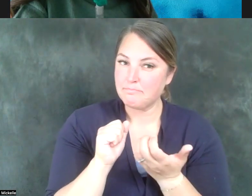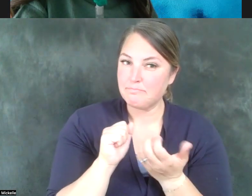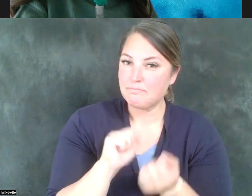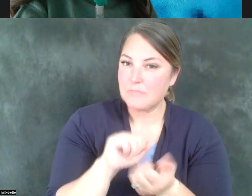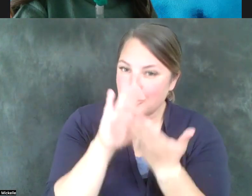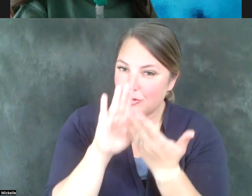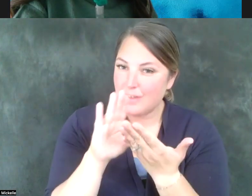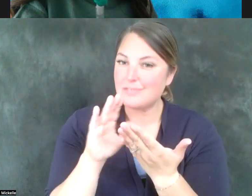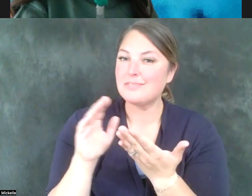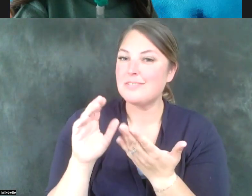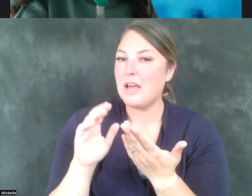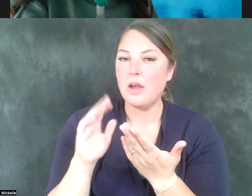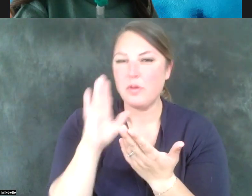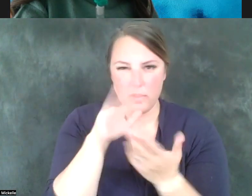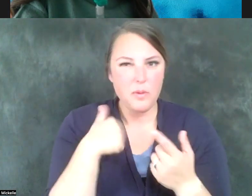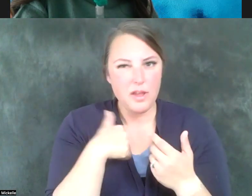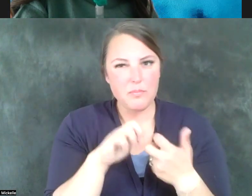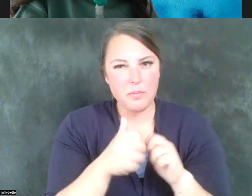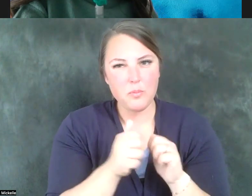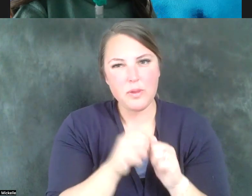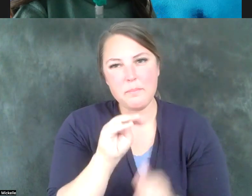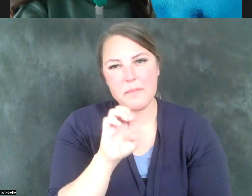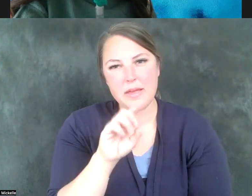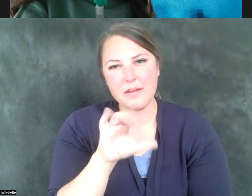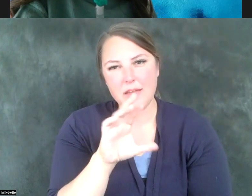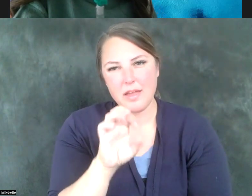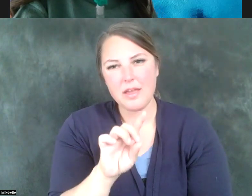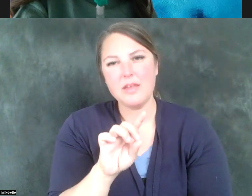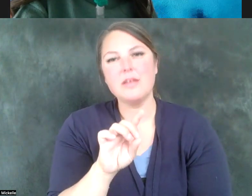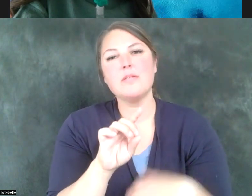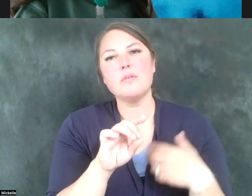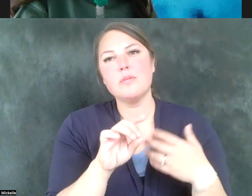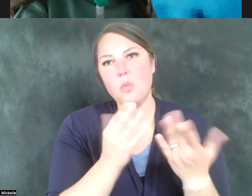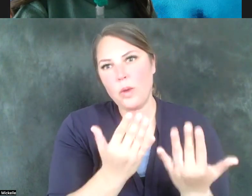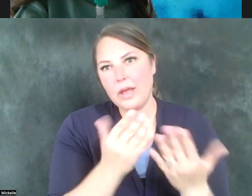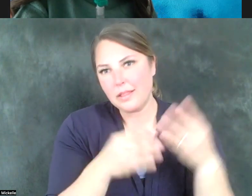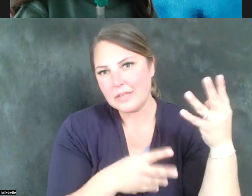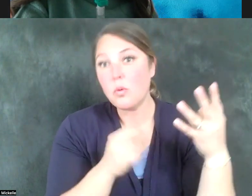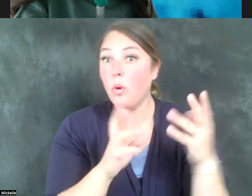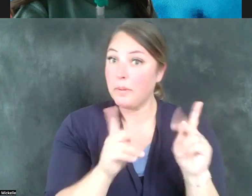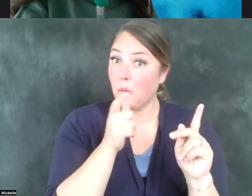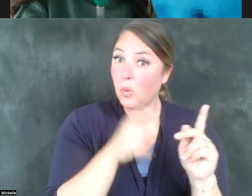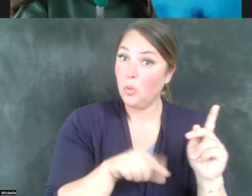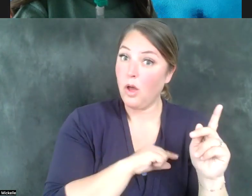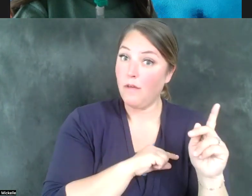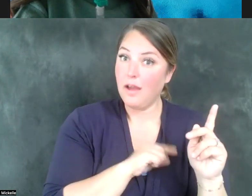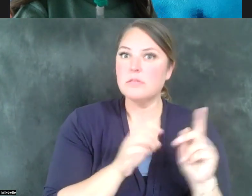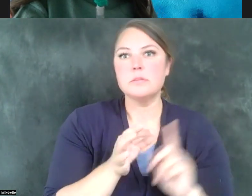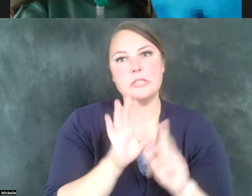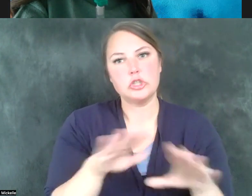Medicaid waiting lists or individuals who qualify for Medicaid, especially children, and who don't get on the